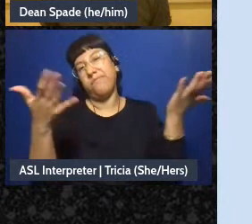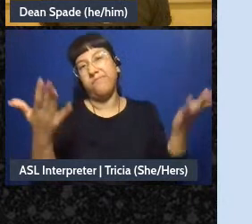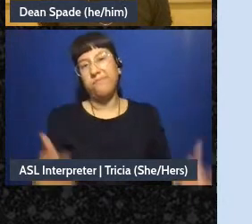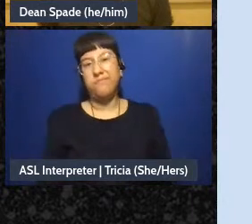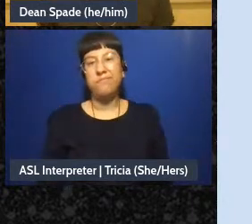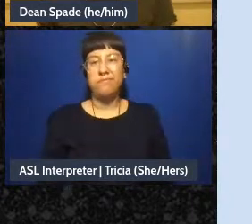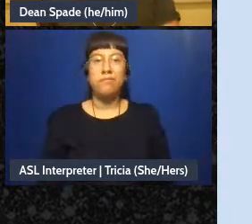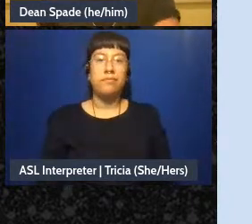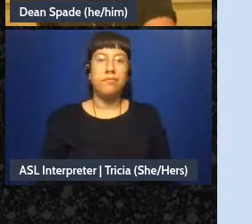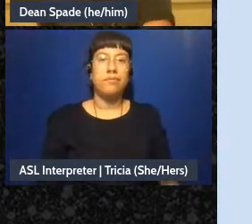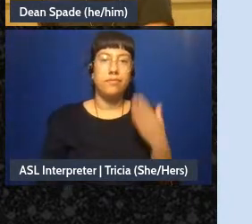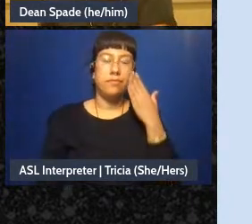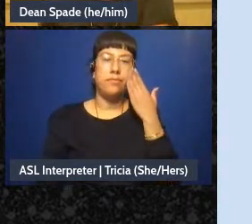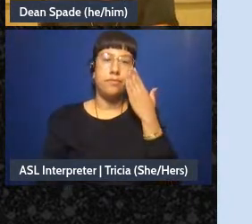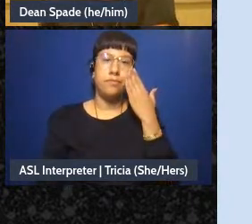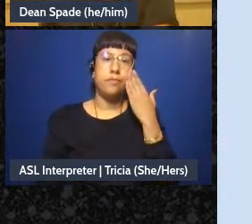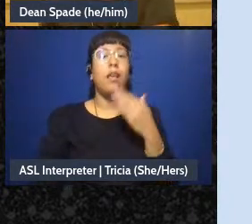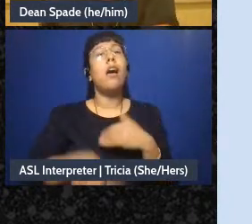Some other facilitation techniques that are useful,